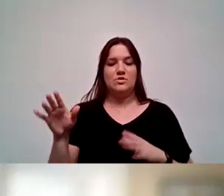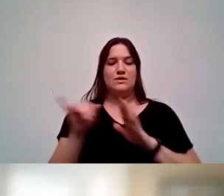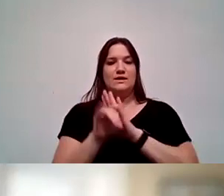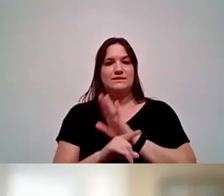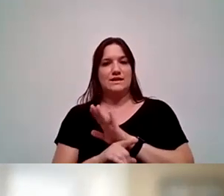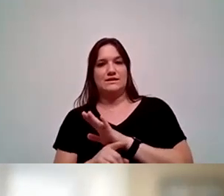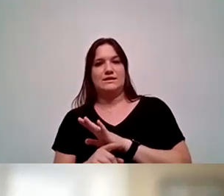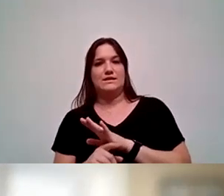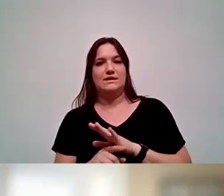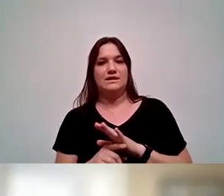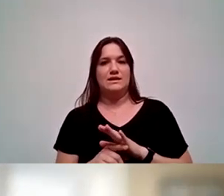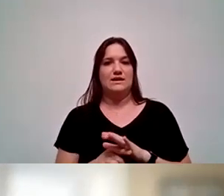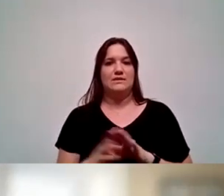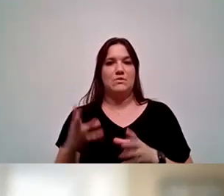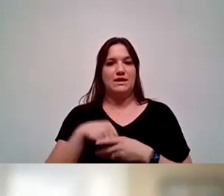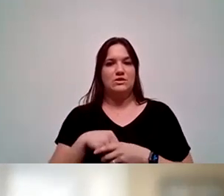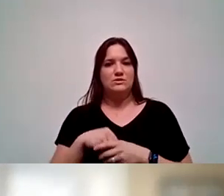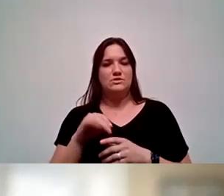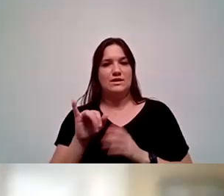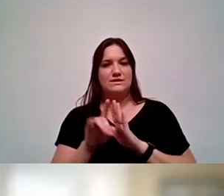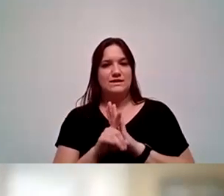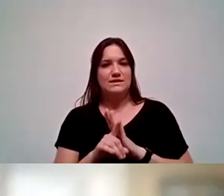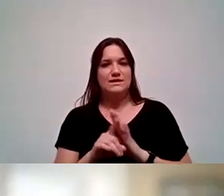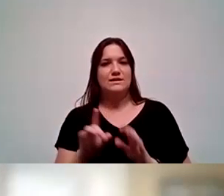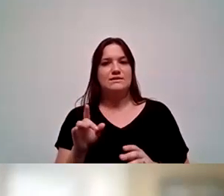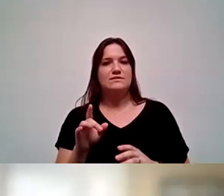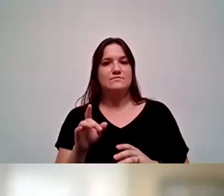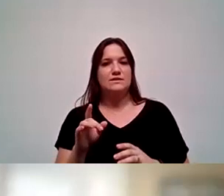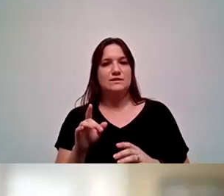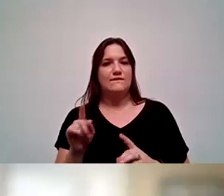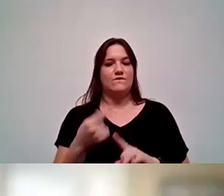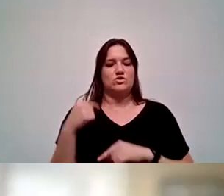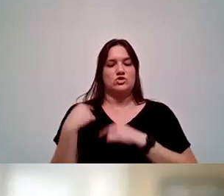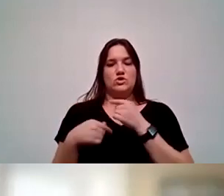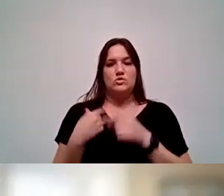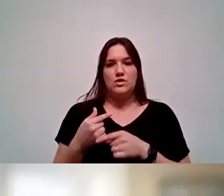And part of that intersectional identity is being first generation college student.